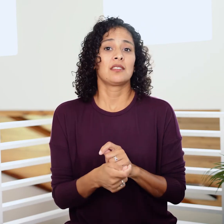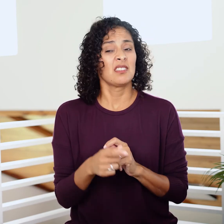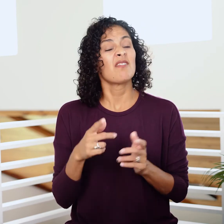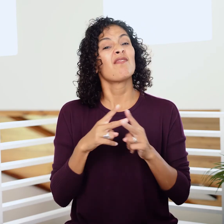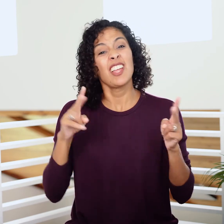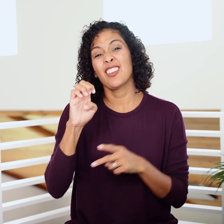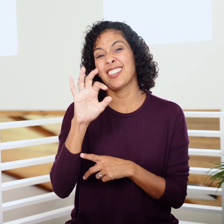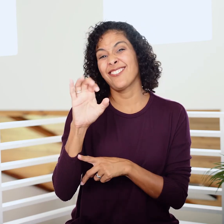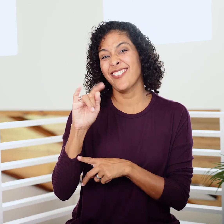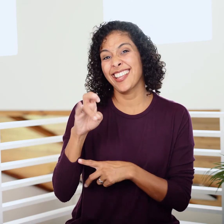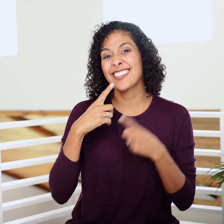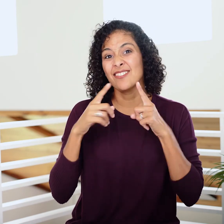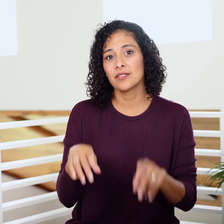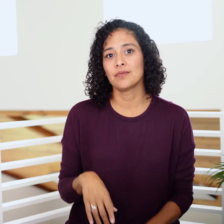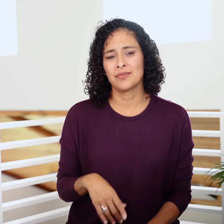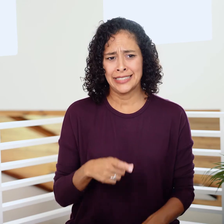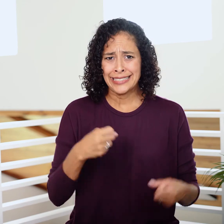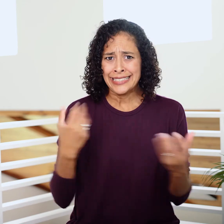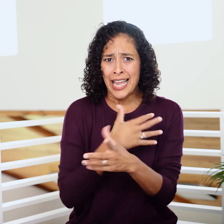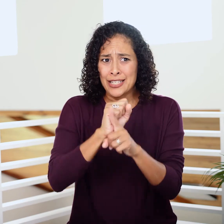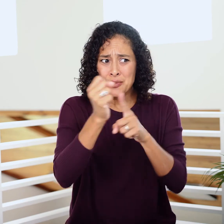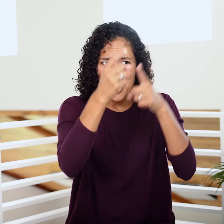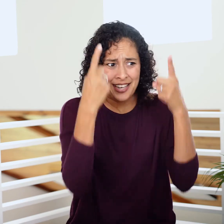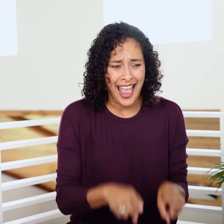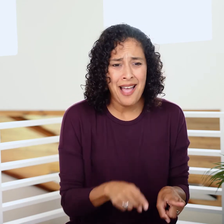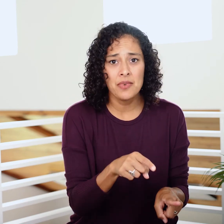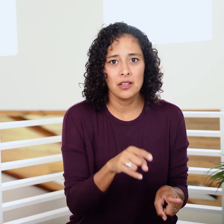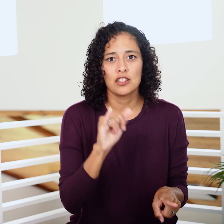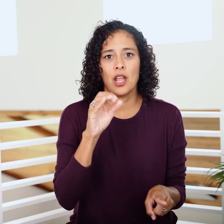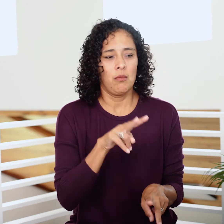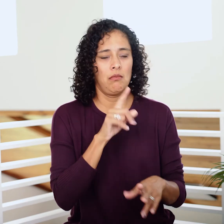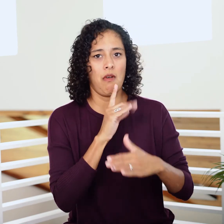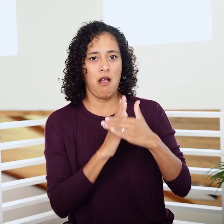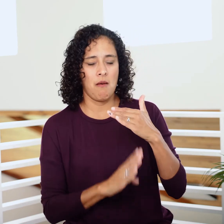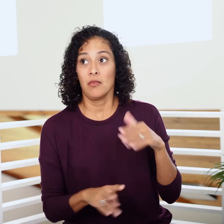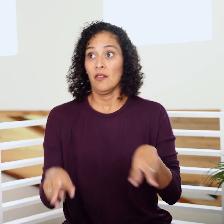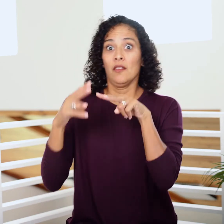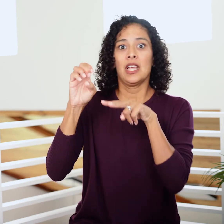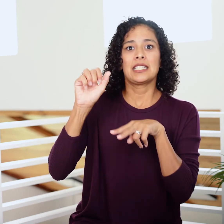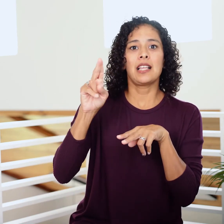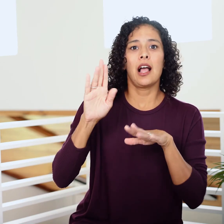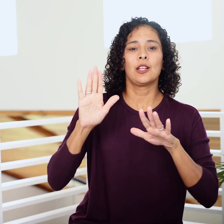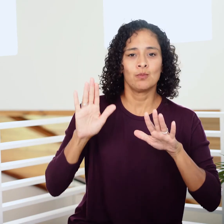But often that’s the most effective tool. He uses a scary situation to humble Jacob when he’s about to see Esau.